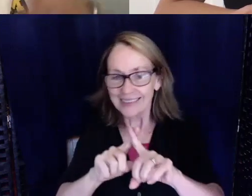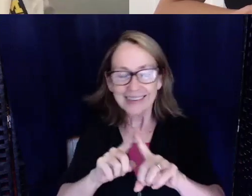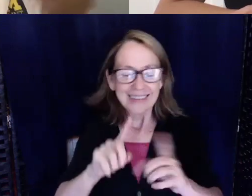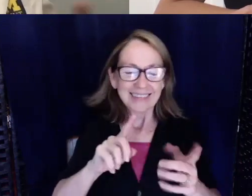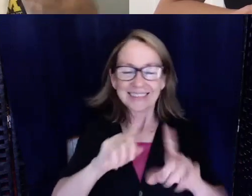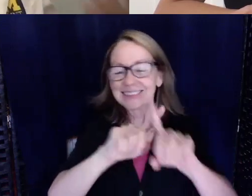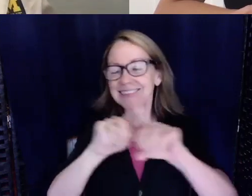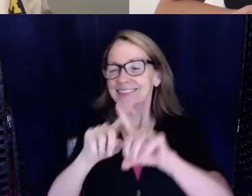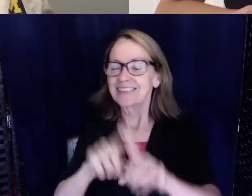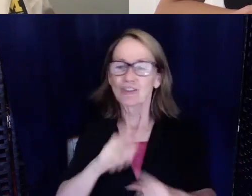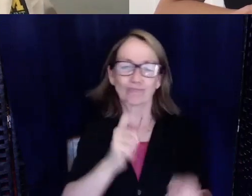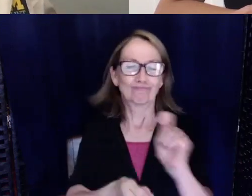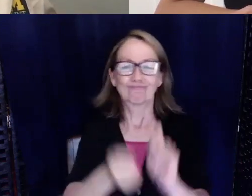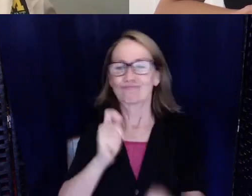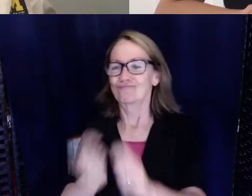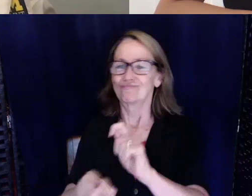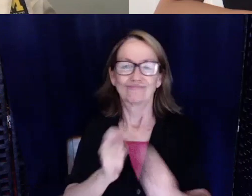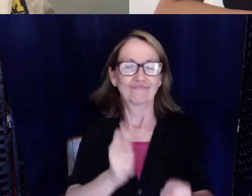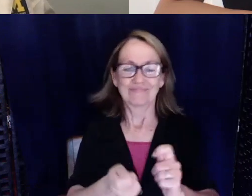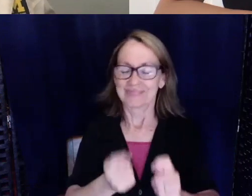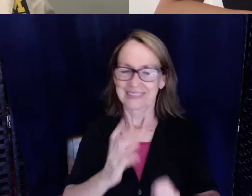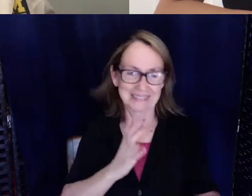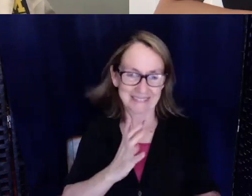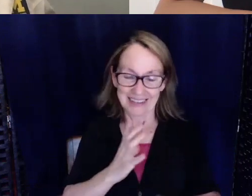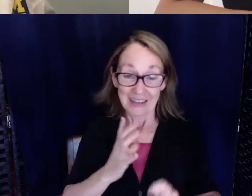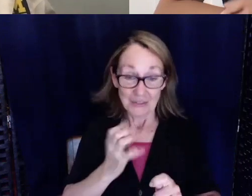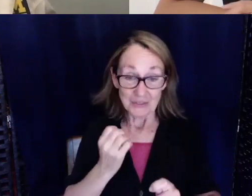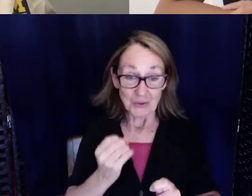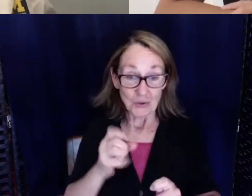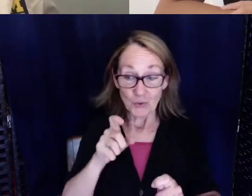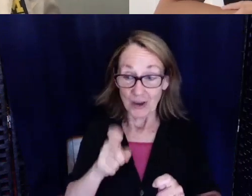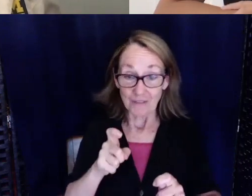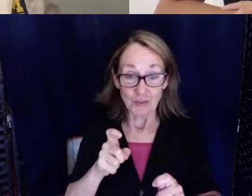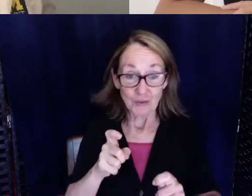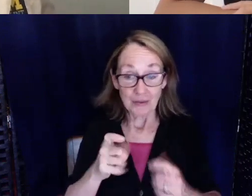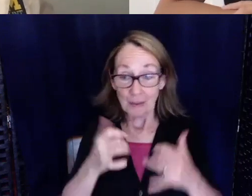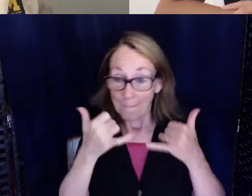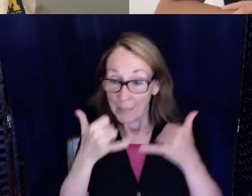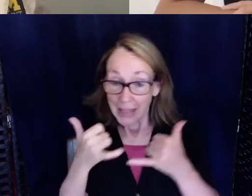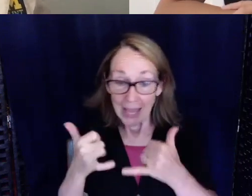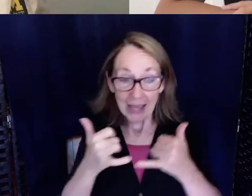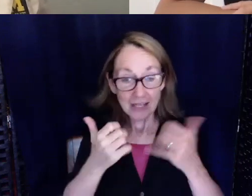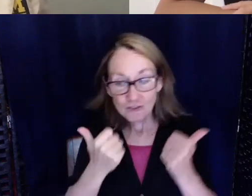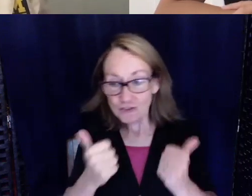it goes on and on and on. So you kind of have to just play with it and figure it out at the